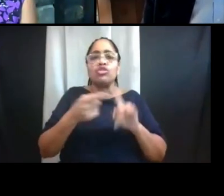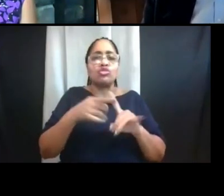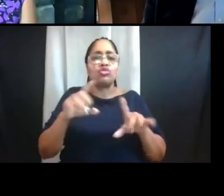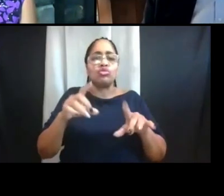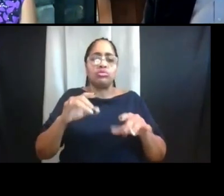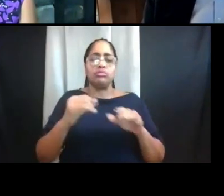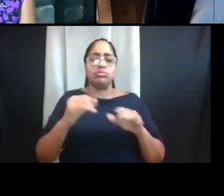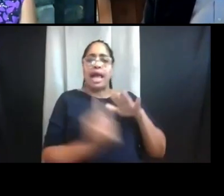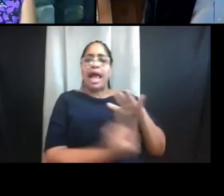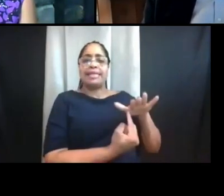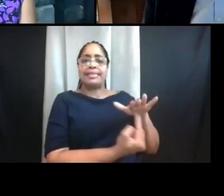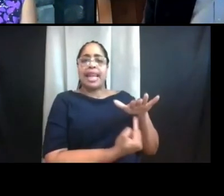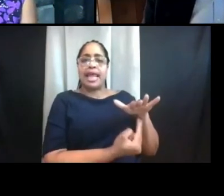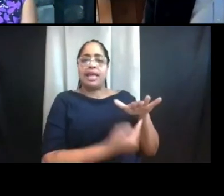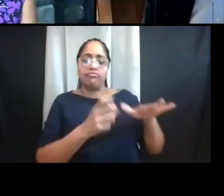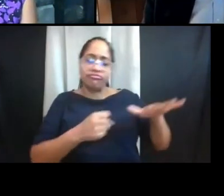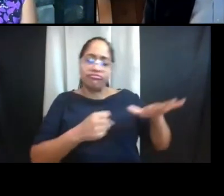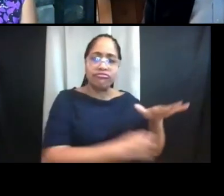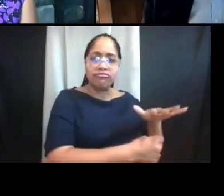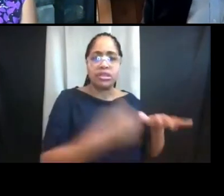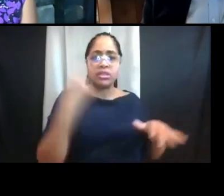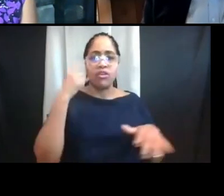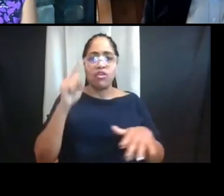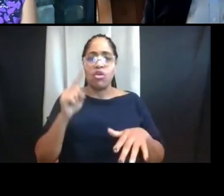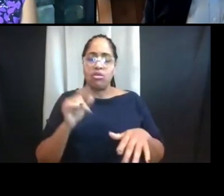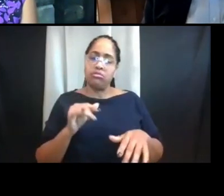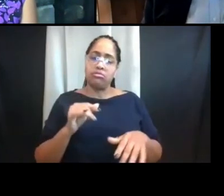We've also heard extensively from RAs and student residents